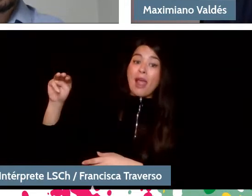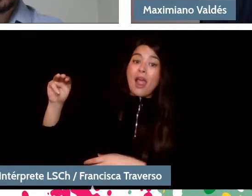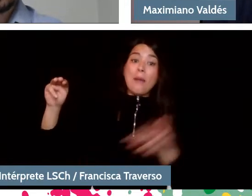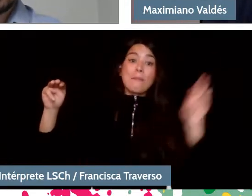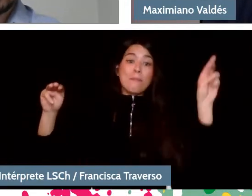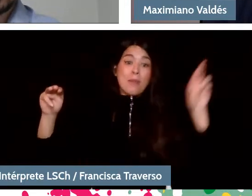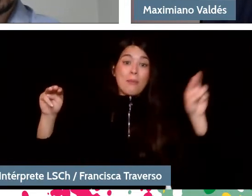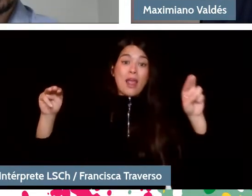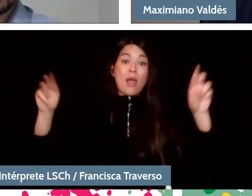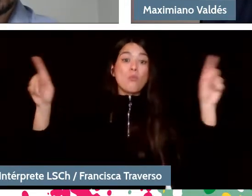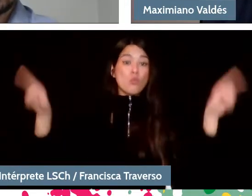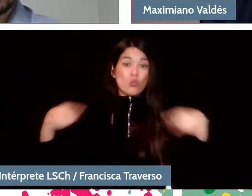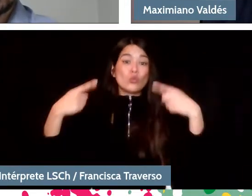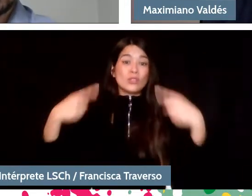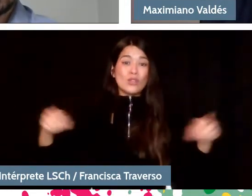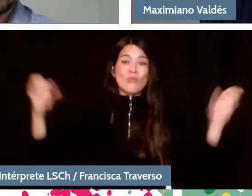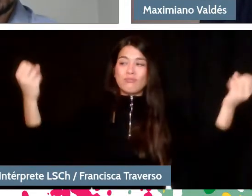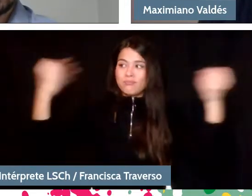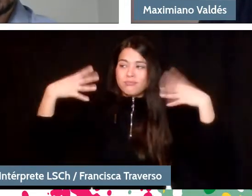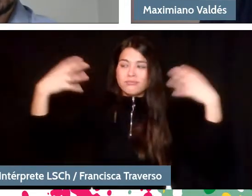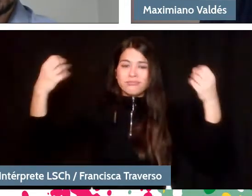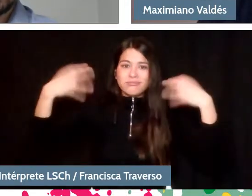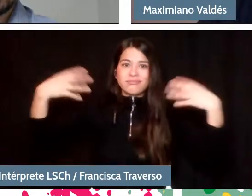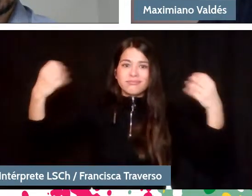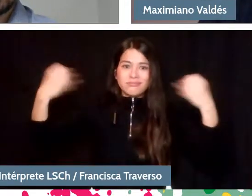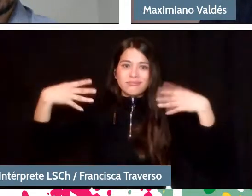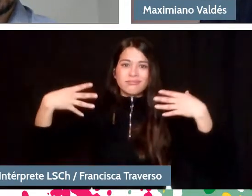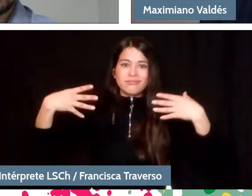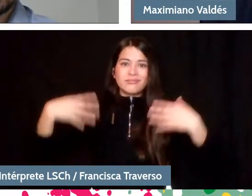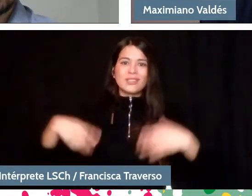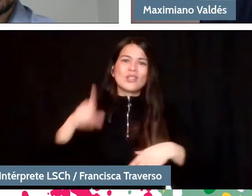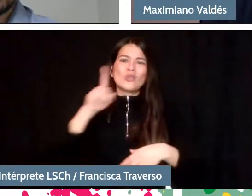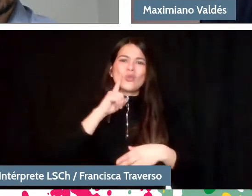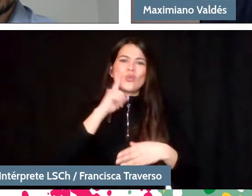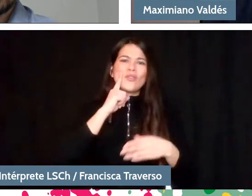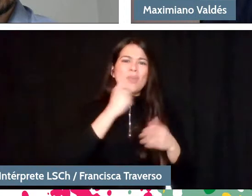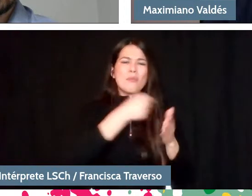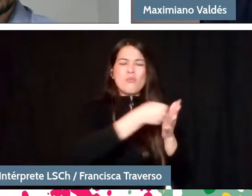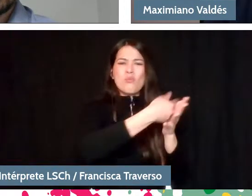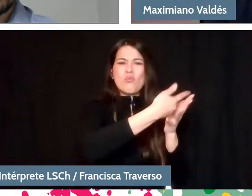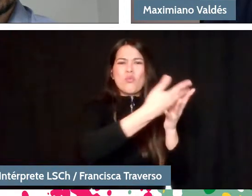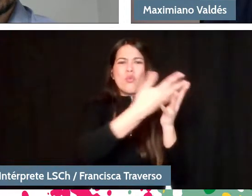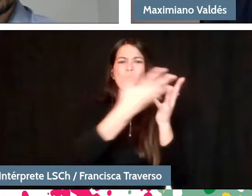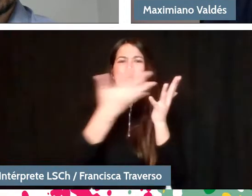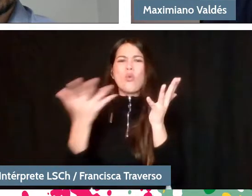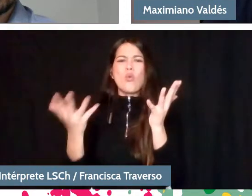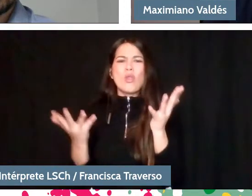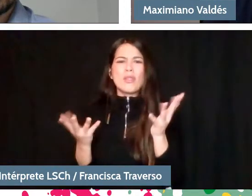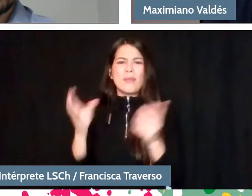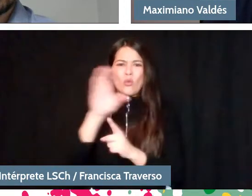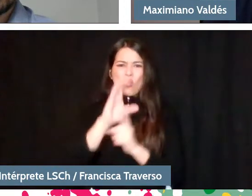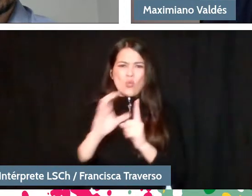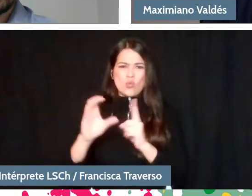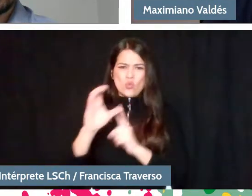Therefore, I had, in that sense, a broad musical culture. But it also has a lot to do with it.